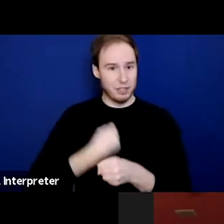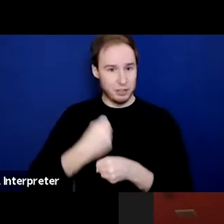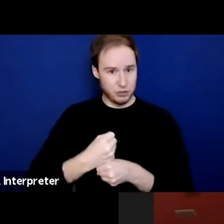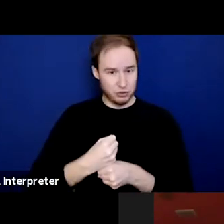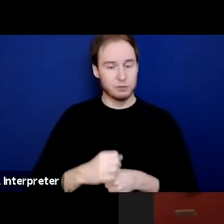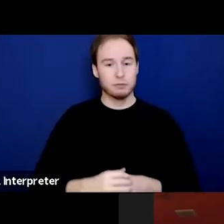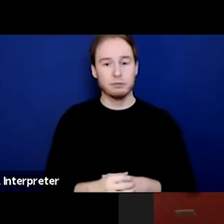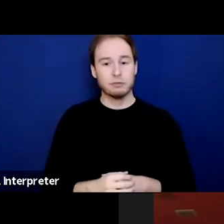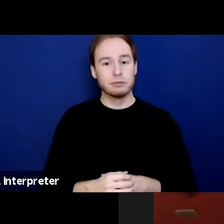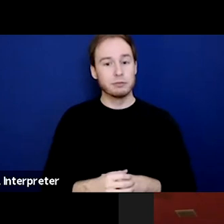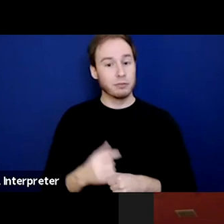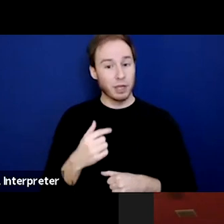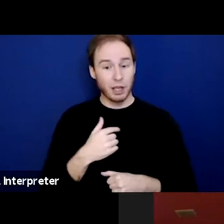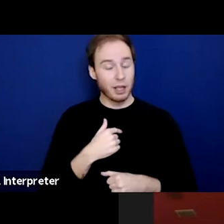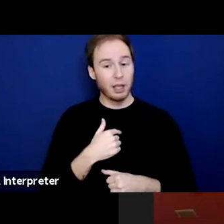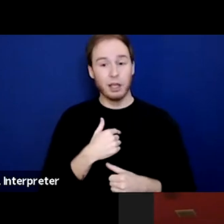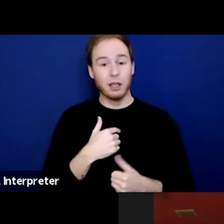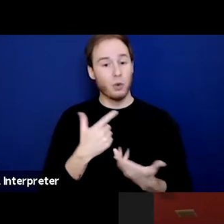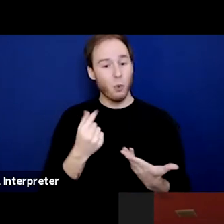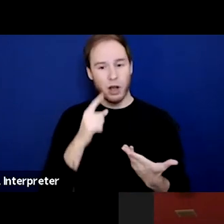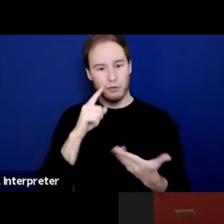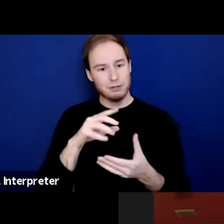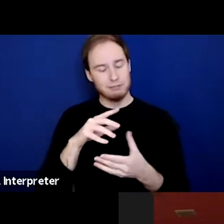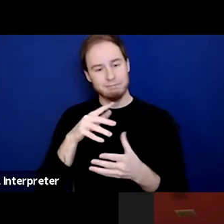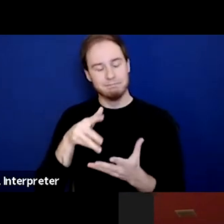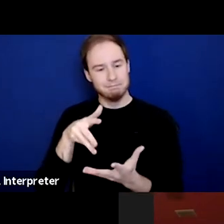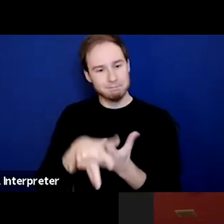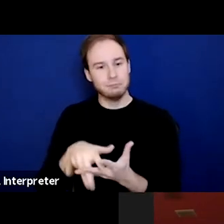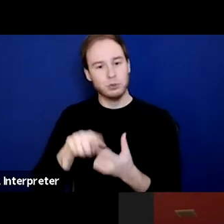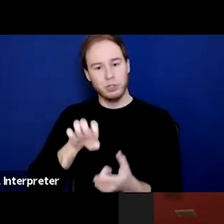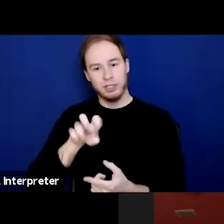And what speaks to me is the evocation piece because I always think about what's possible.